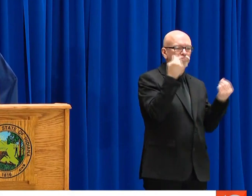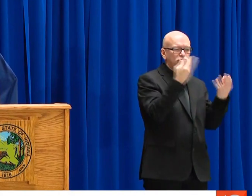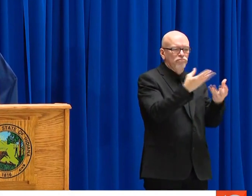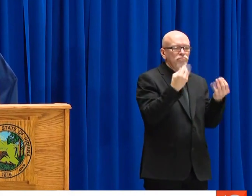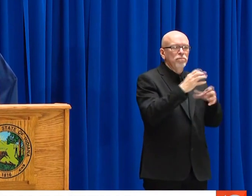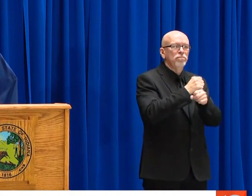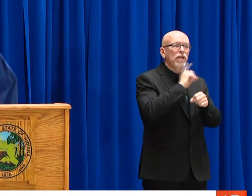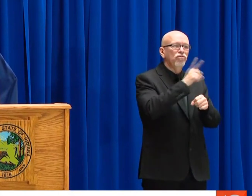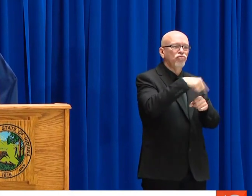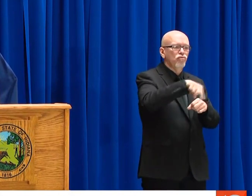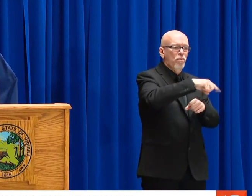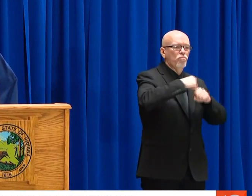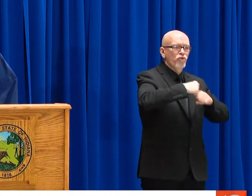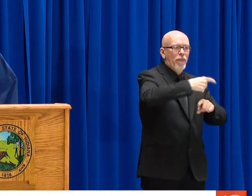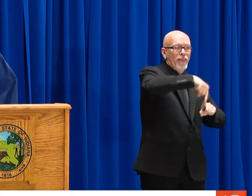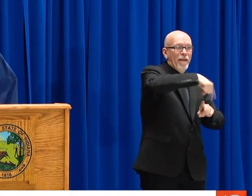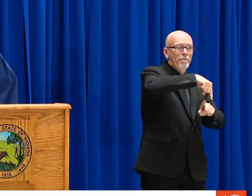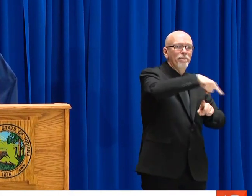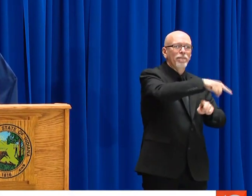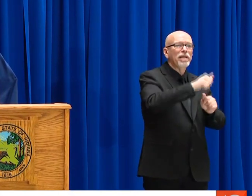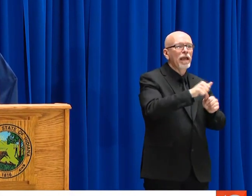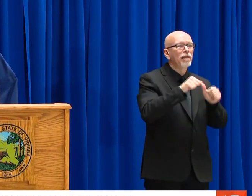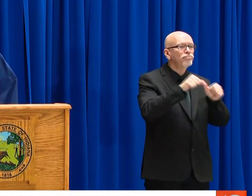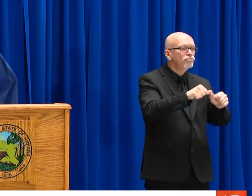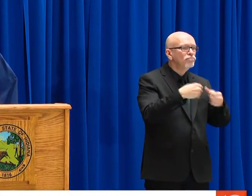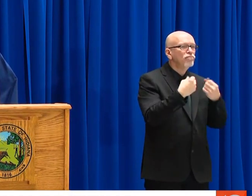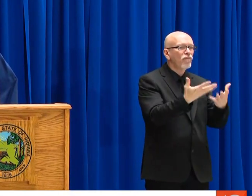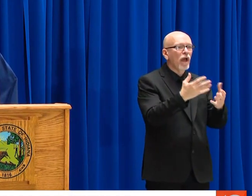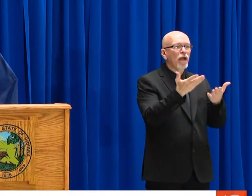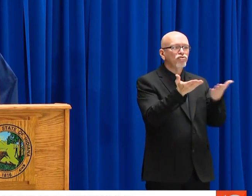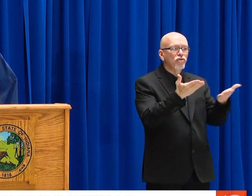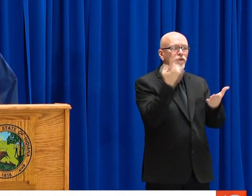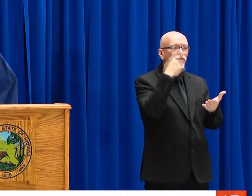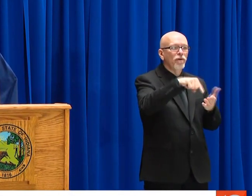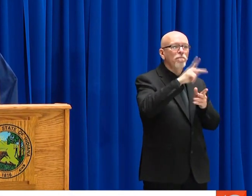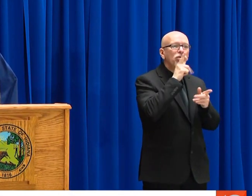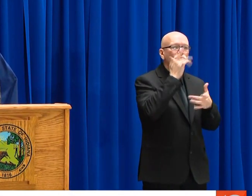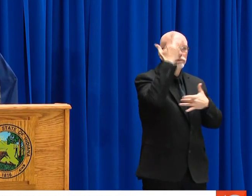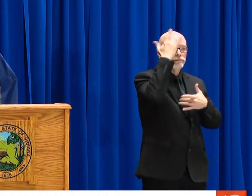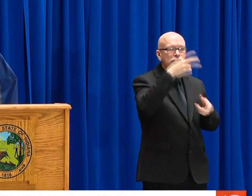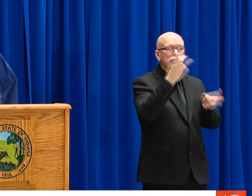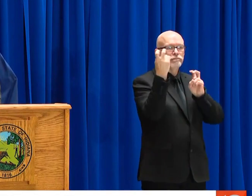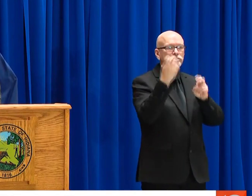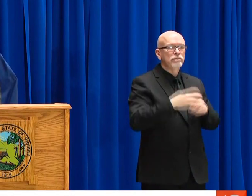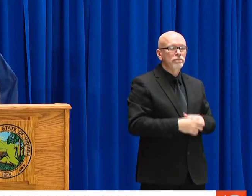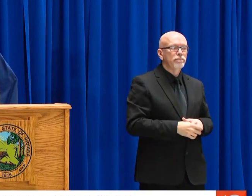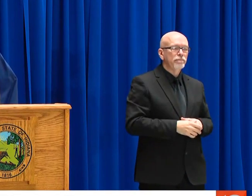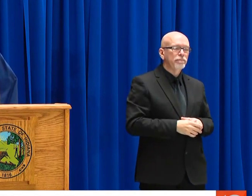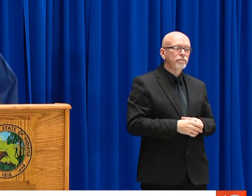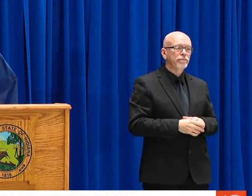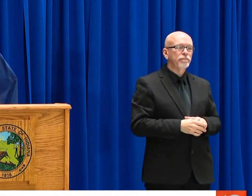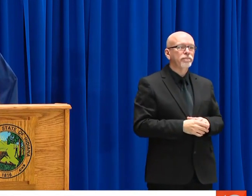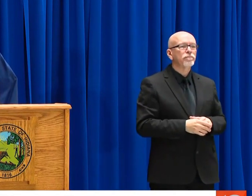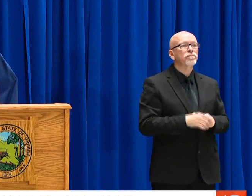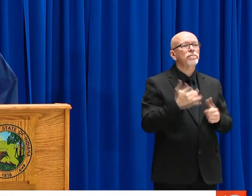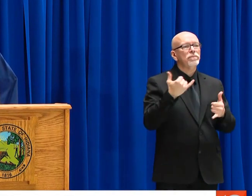AMBULANCE AGENCIES HAVE BEEN GIVEN THE MOST UP TO DATE REGULATIONS BY THE CDC AND DEPARTMENT OF HOME LAND SECURITY IN ORDER TO PROTECT FIRST